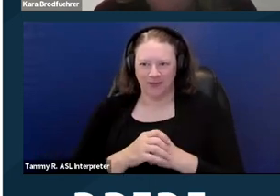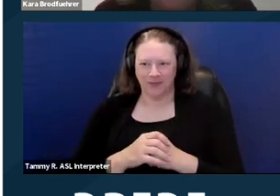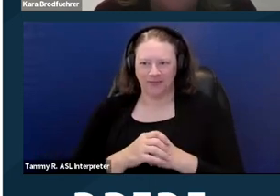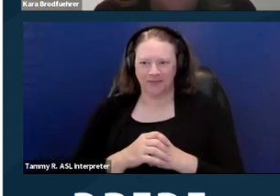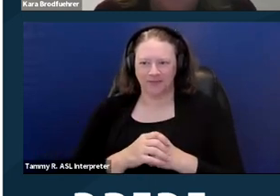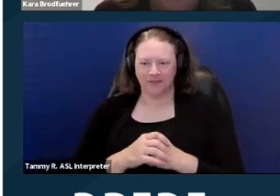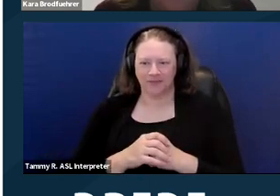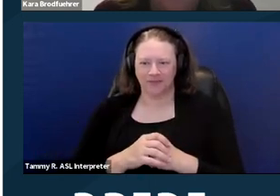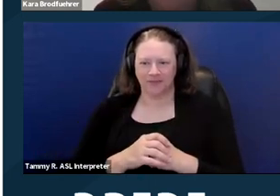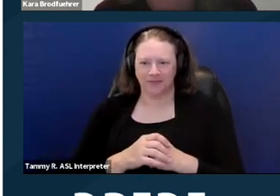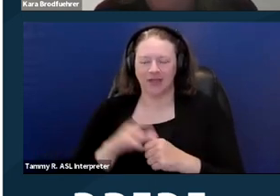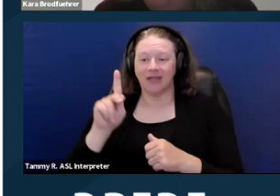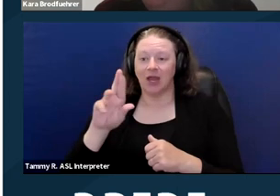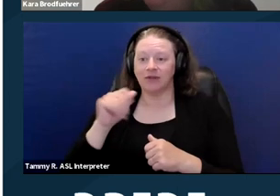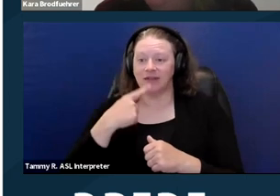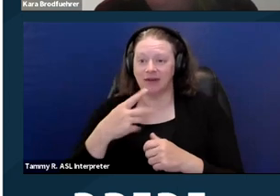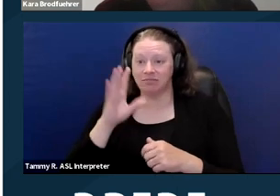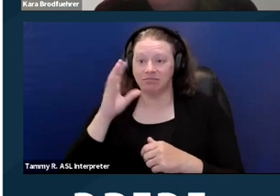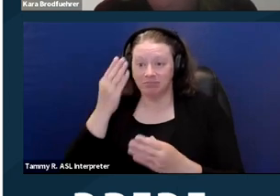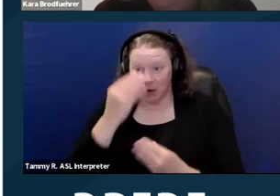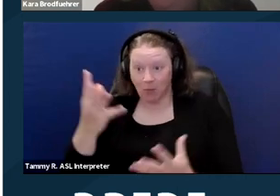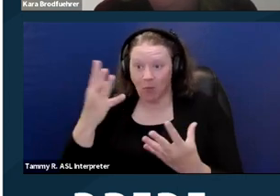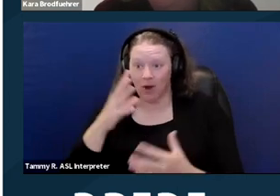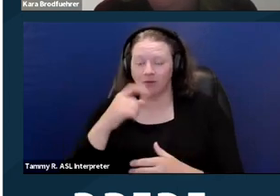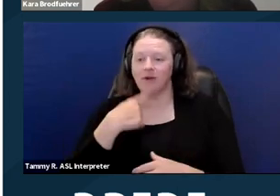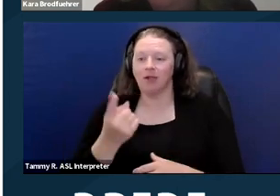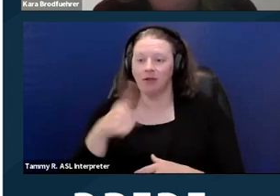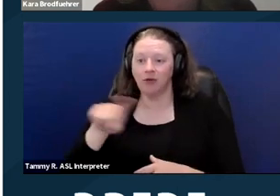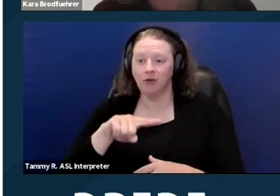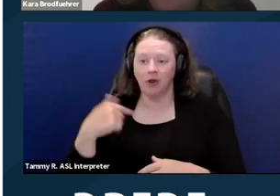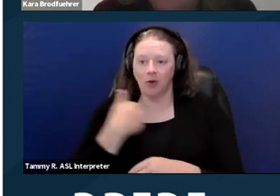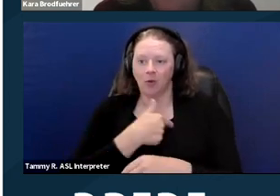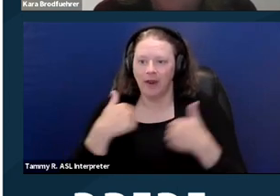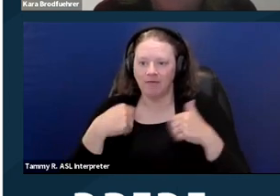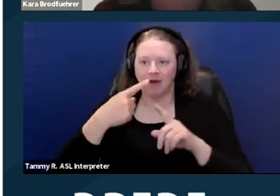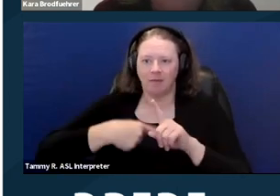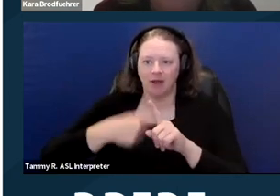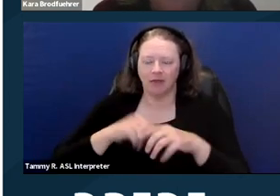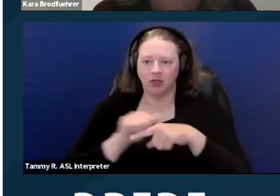I just wanna tell you all too, we have a monthly training series that we're doing